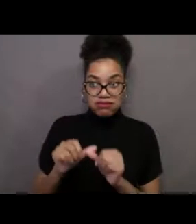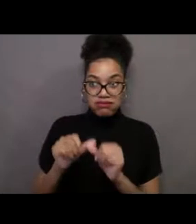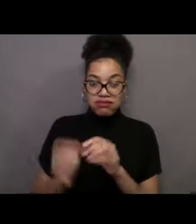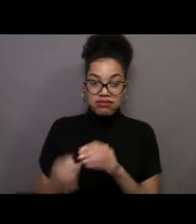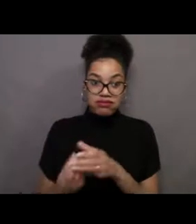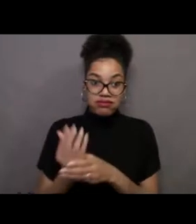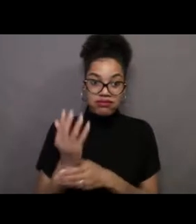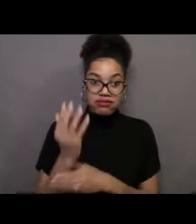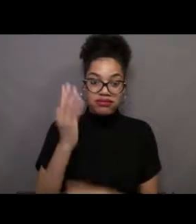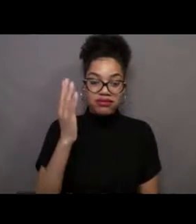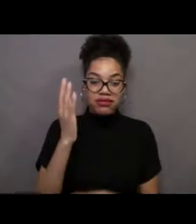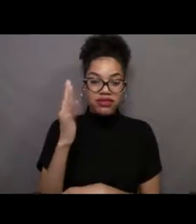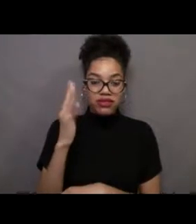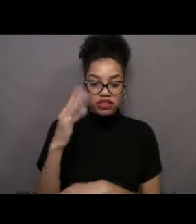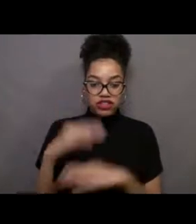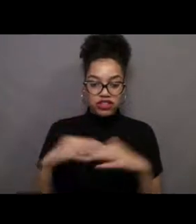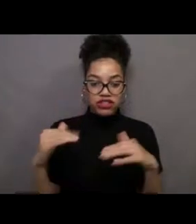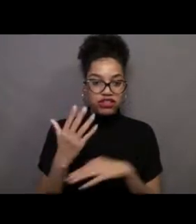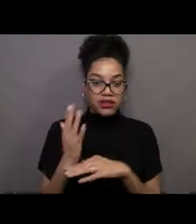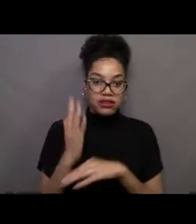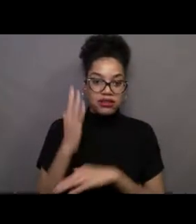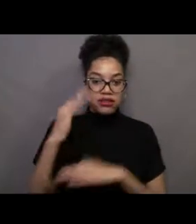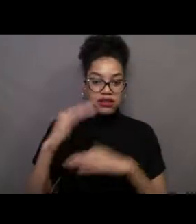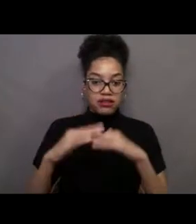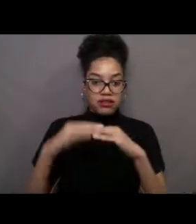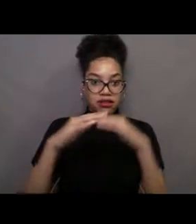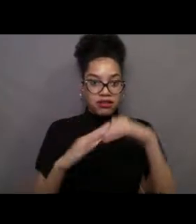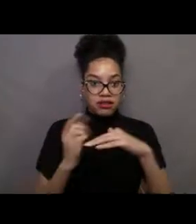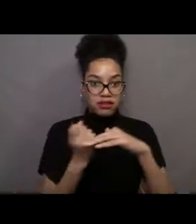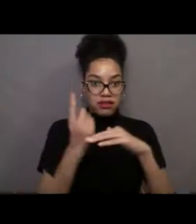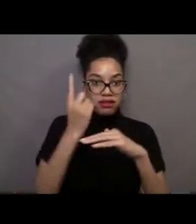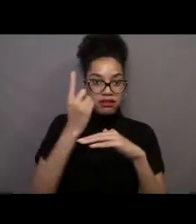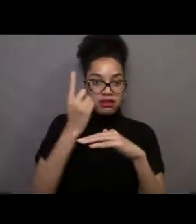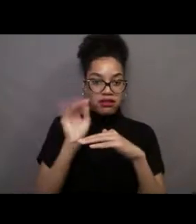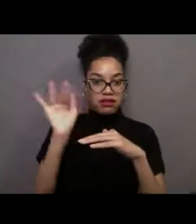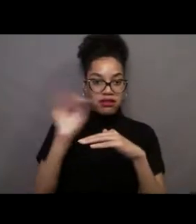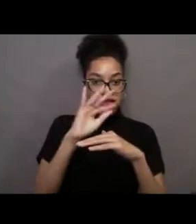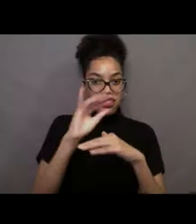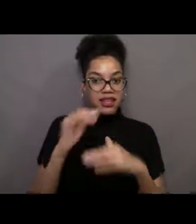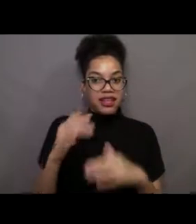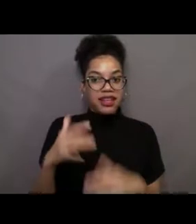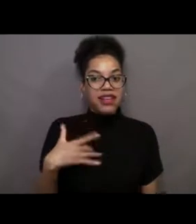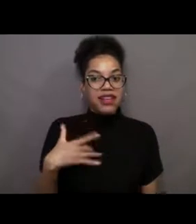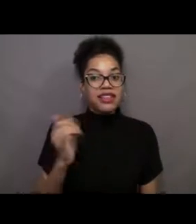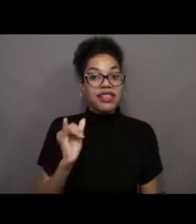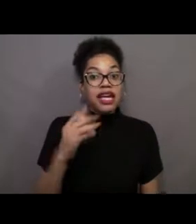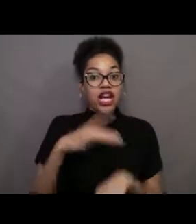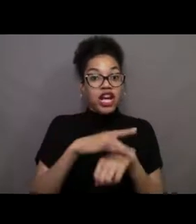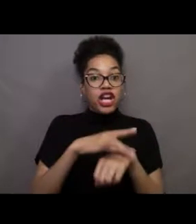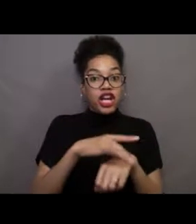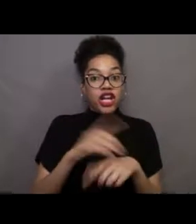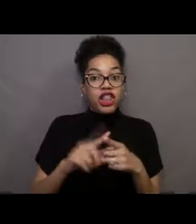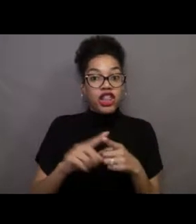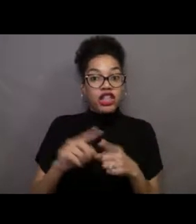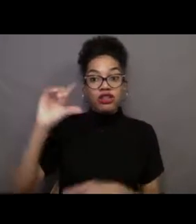It would be like if someone was on Earth and reached up to touch the moon. They are incredible. I'm sorry, I can write about this for a while.